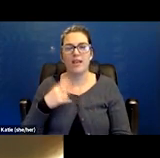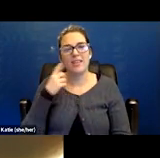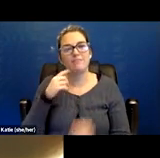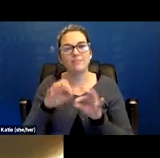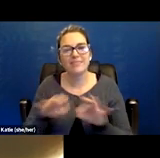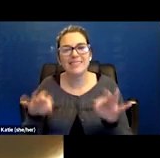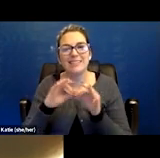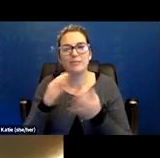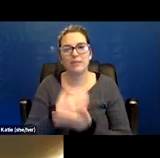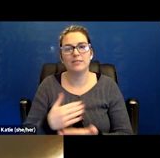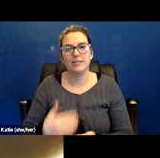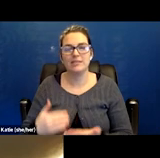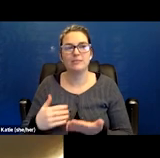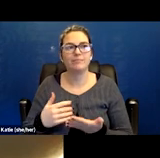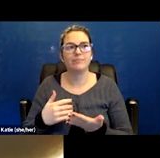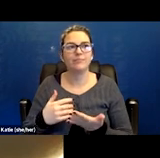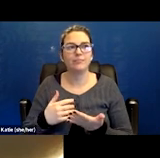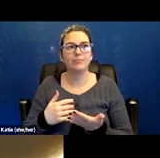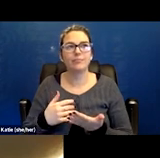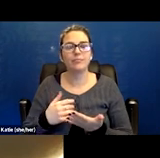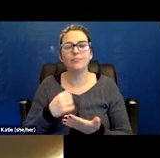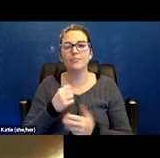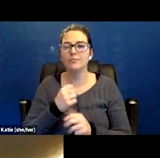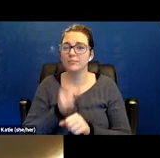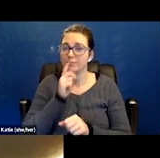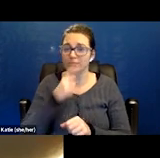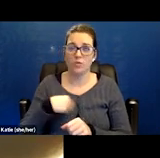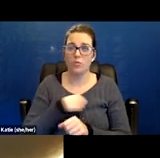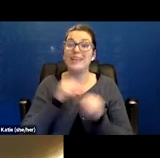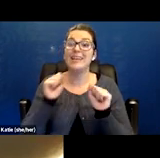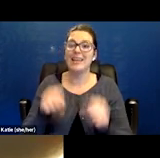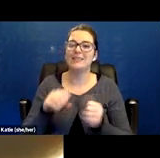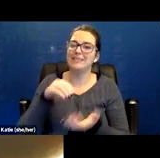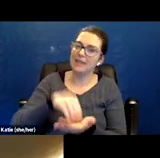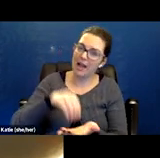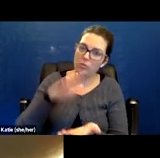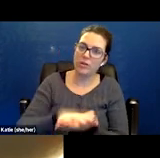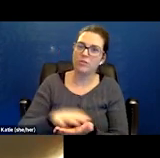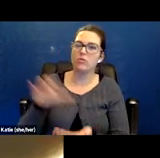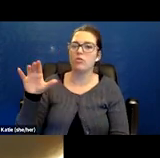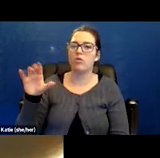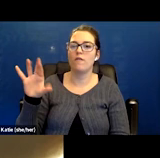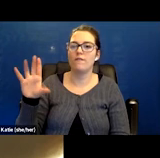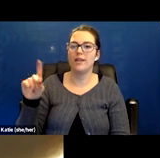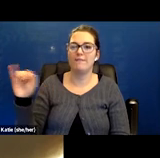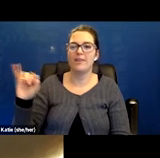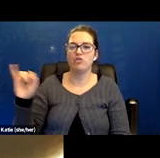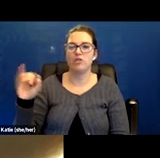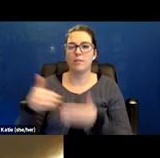that we can actually document a COVID infection before this because then it all makes sense.